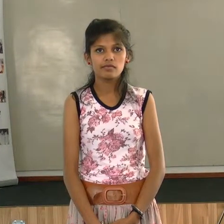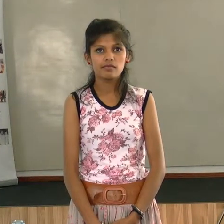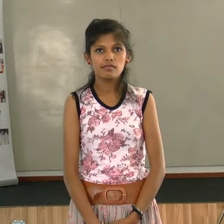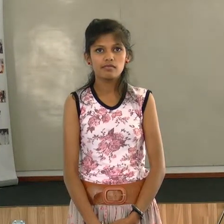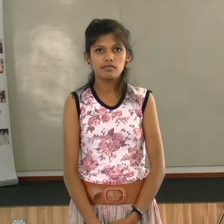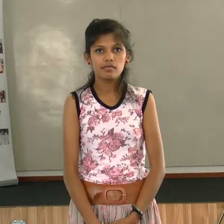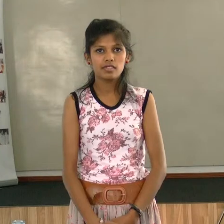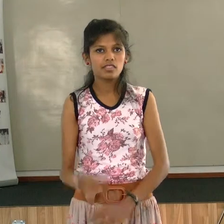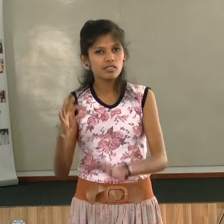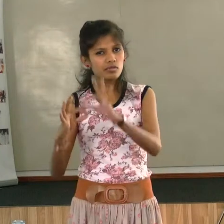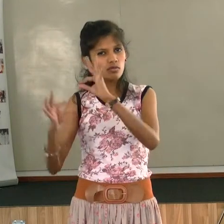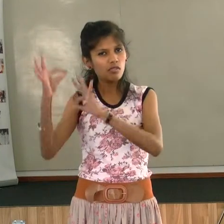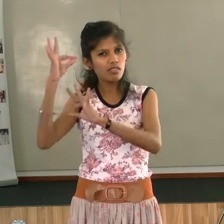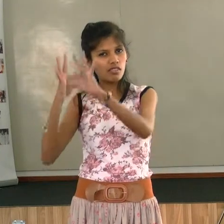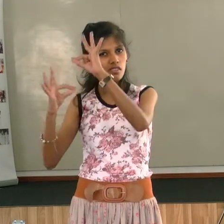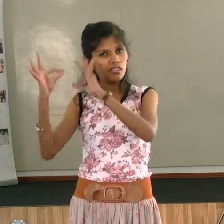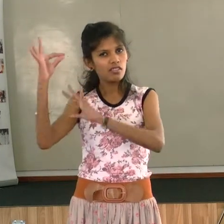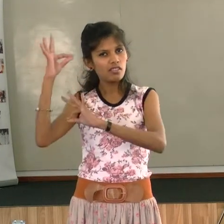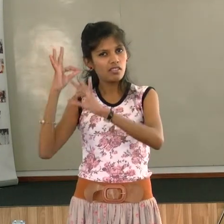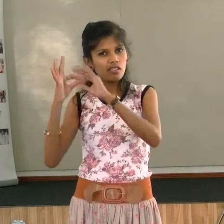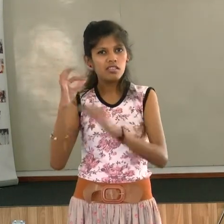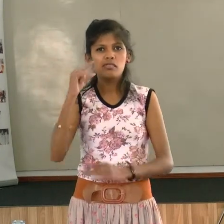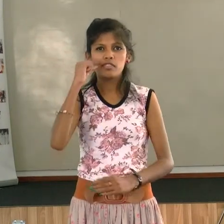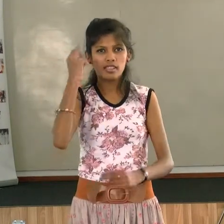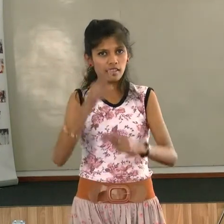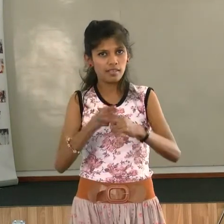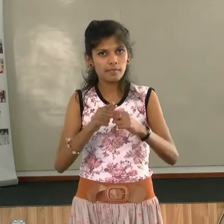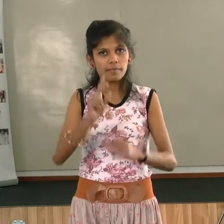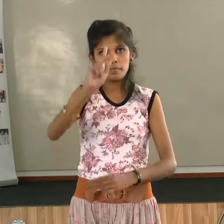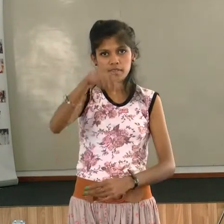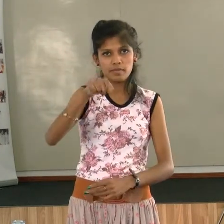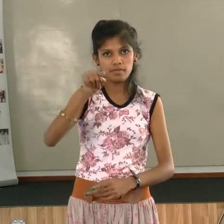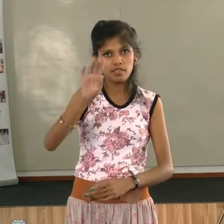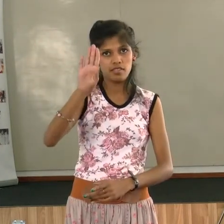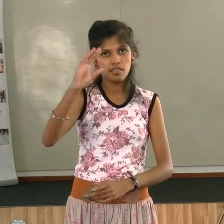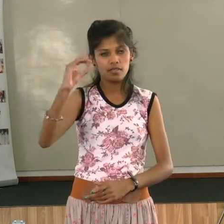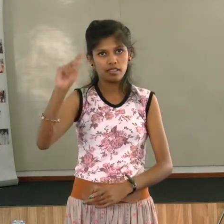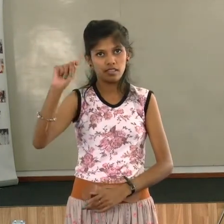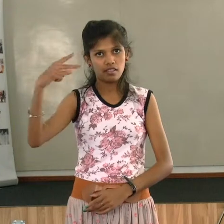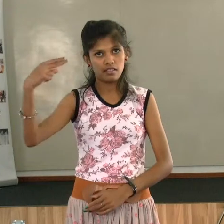A story named Pieter Both